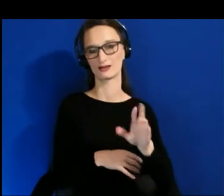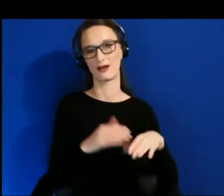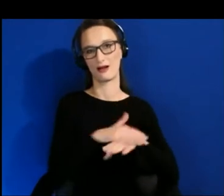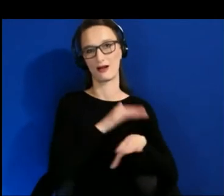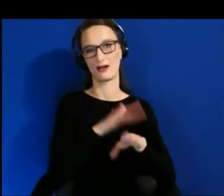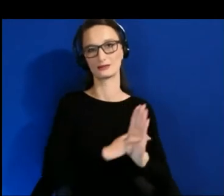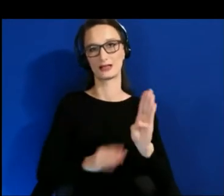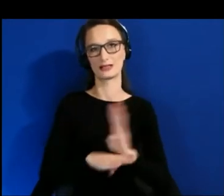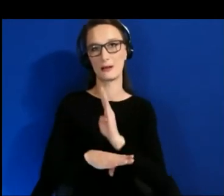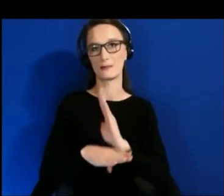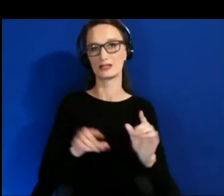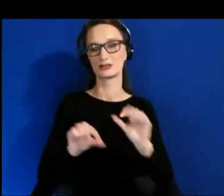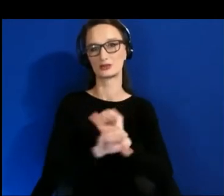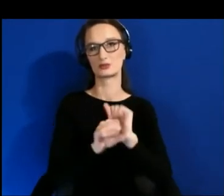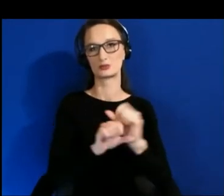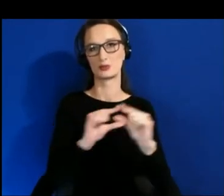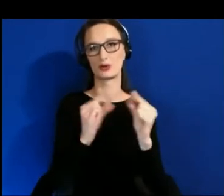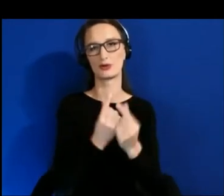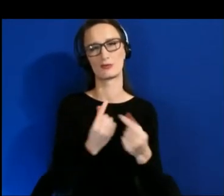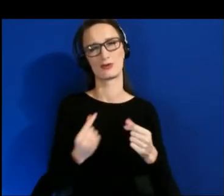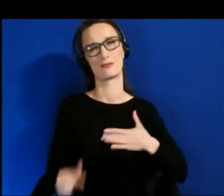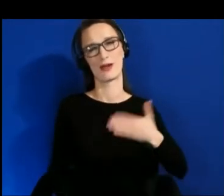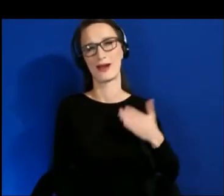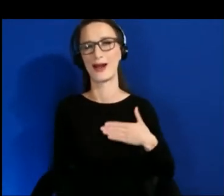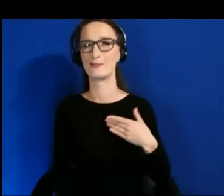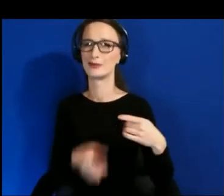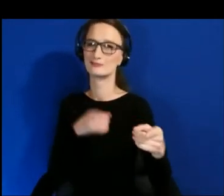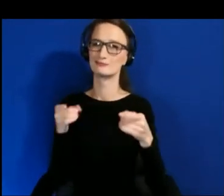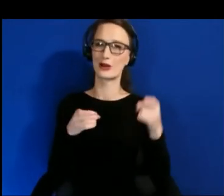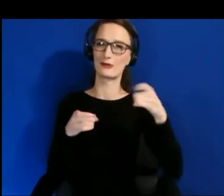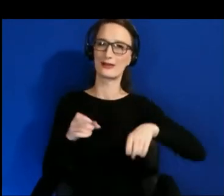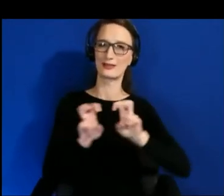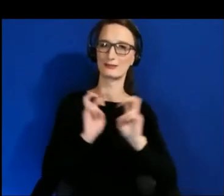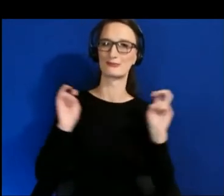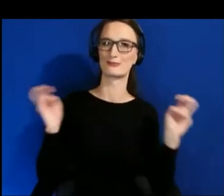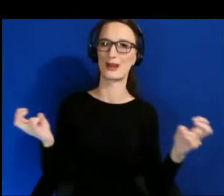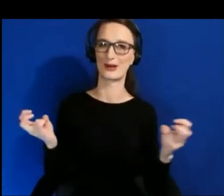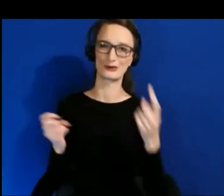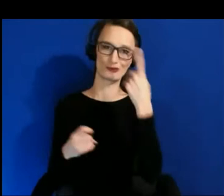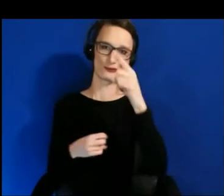I’m delighted to moderate this XR access panel on building for all.